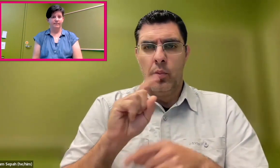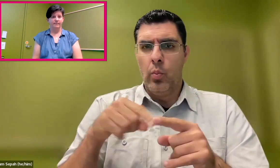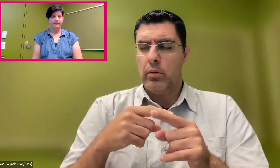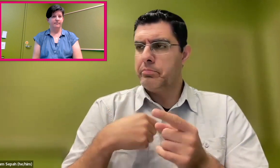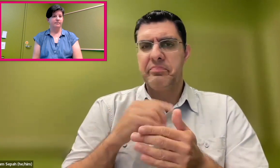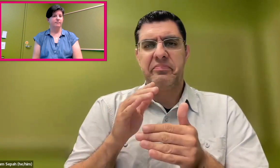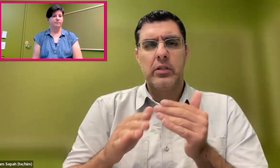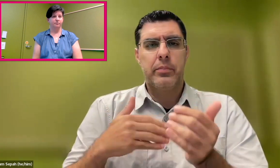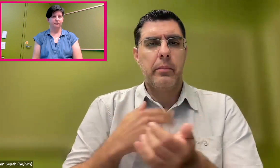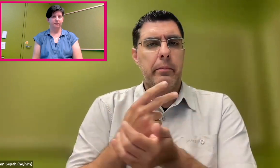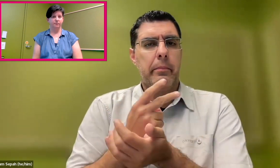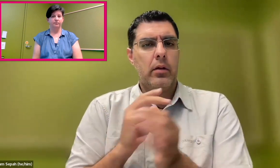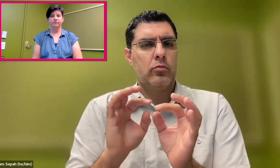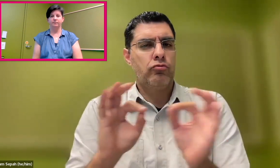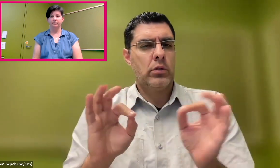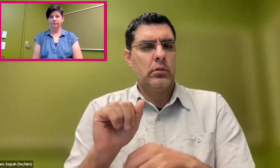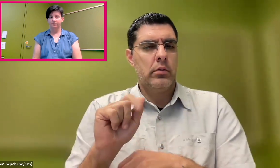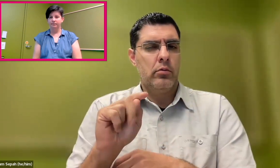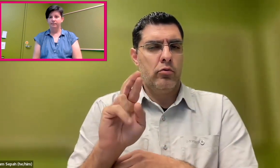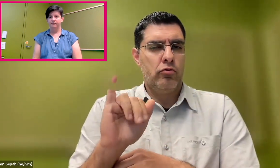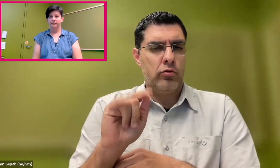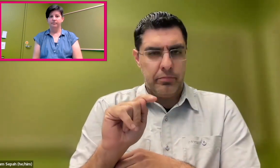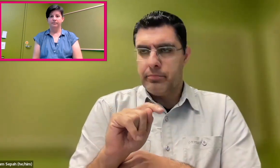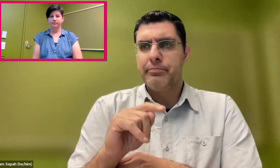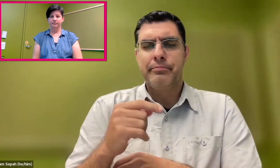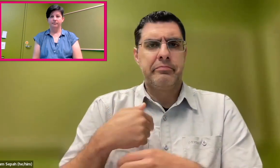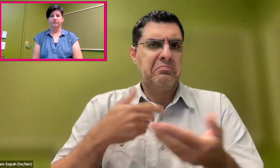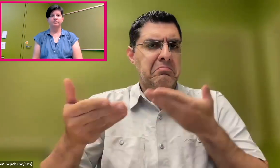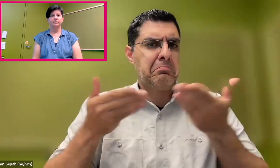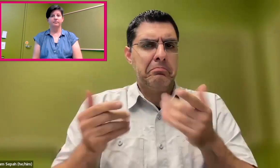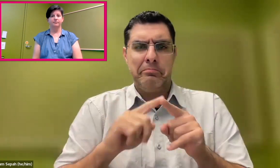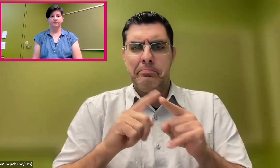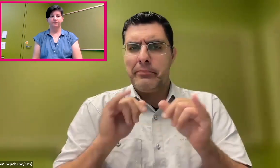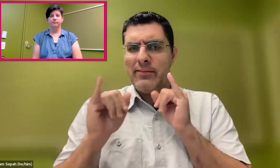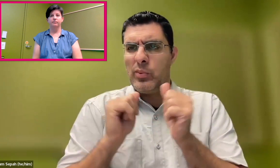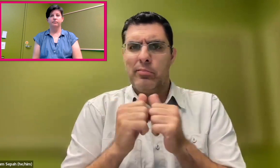the impact on me was, after I got my master's degree at RIT,